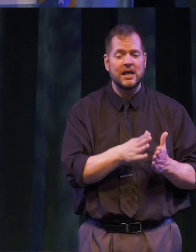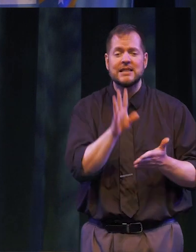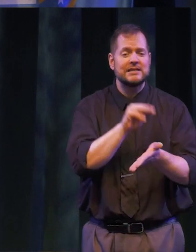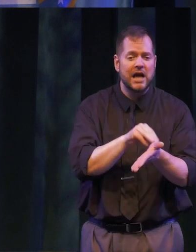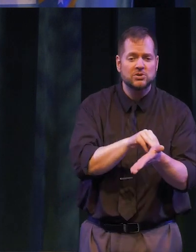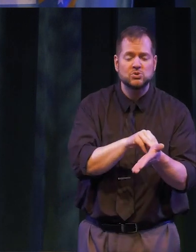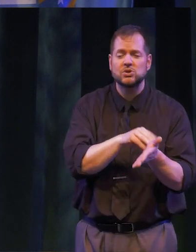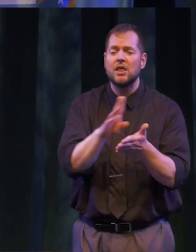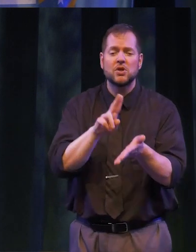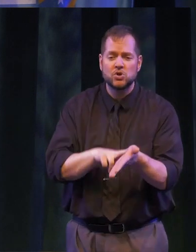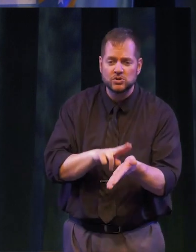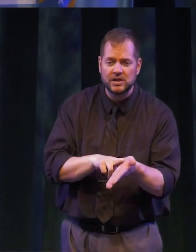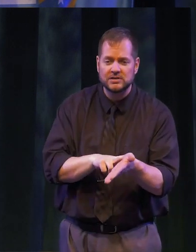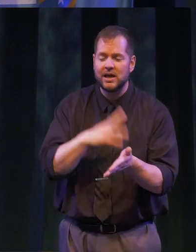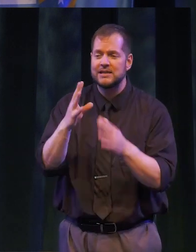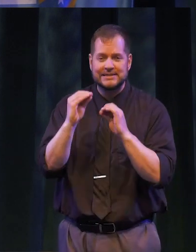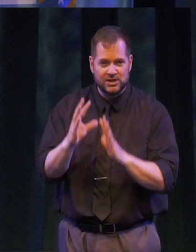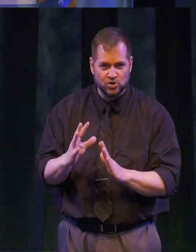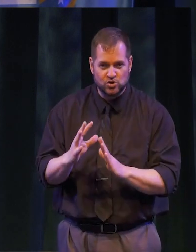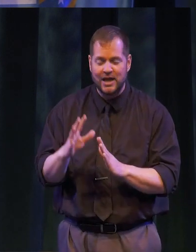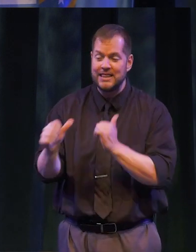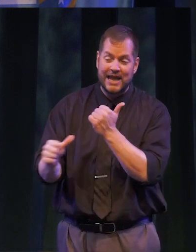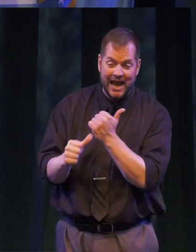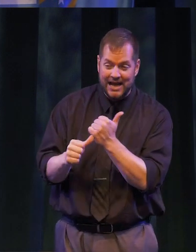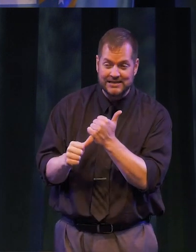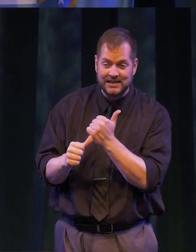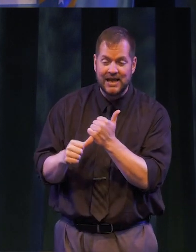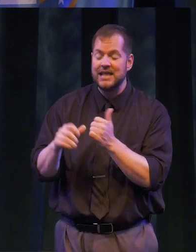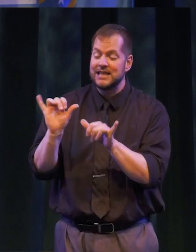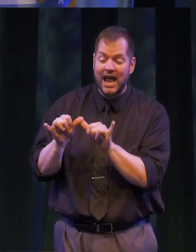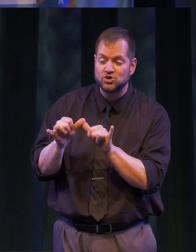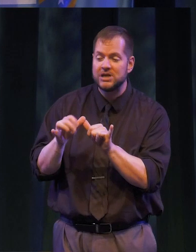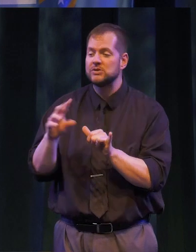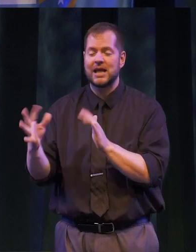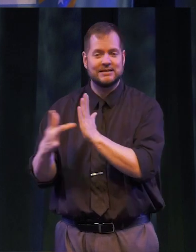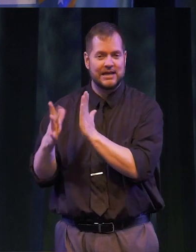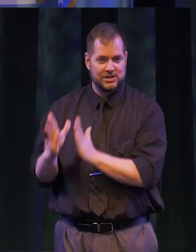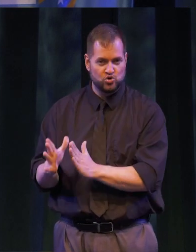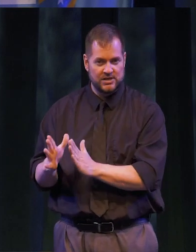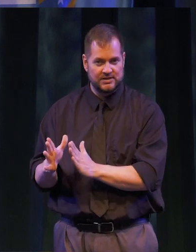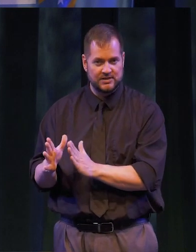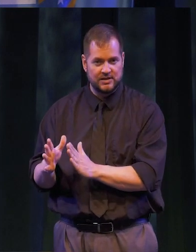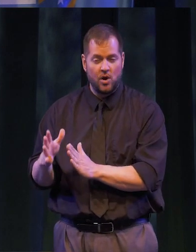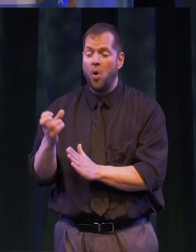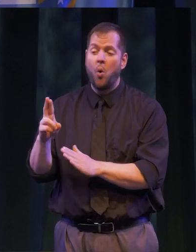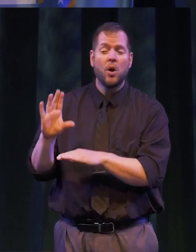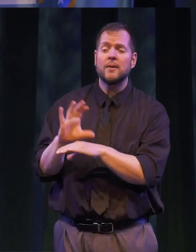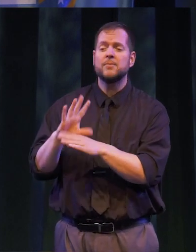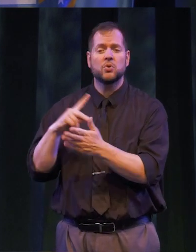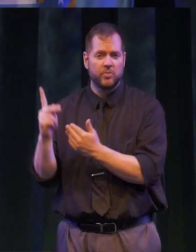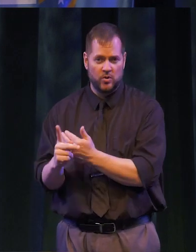THE DOCTORS AND NURSES; THE TEACHERS AND AIDS; THE ENGINEERS, TECHNICIANS AND COMPUTER PROGRAMMERS